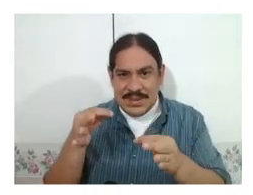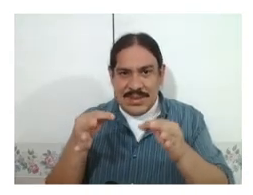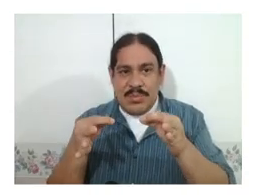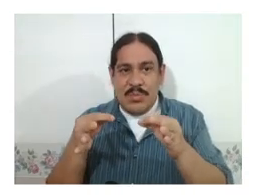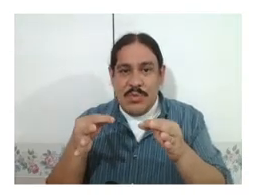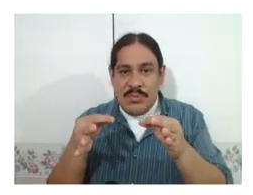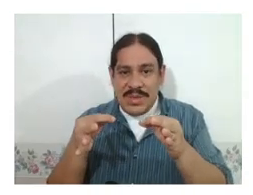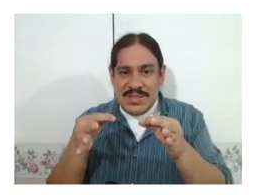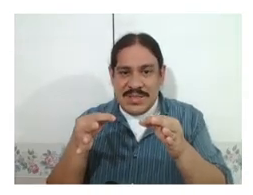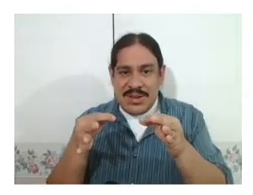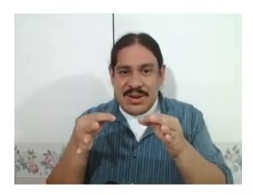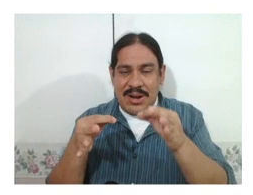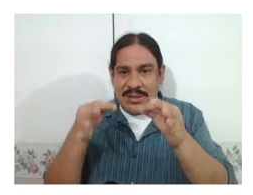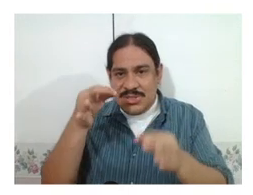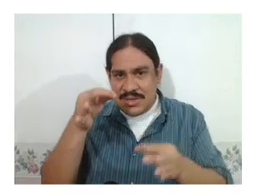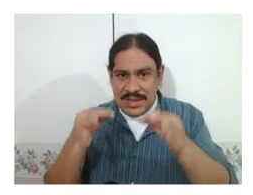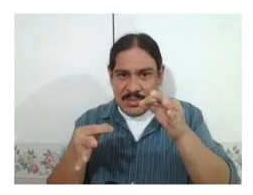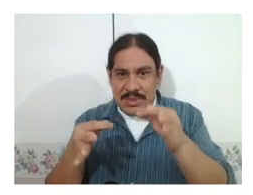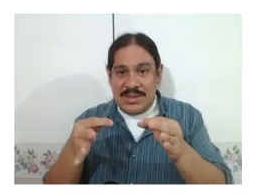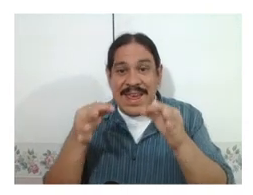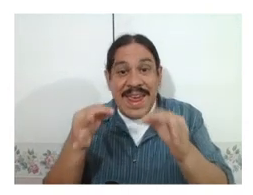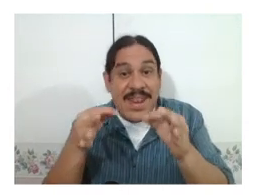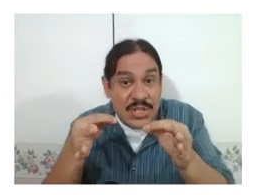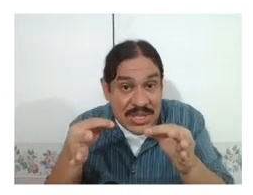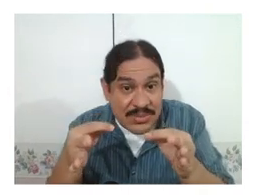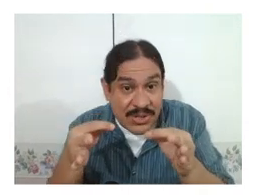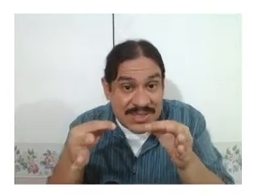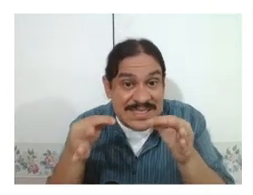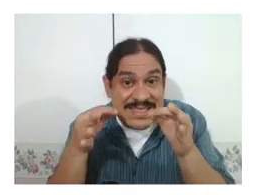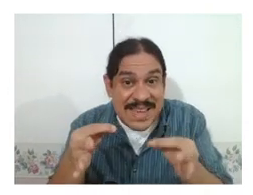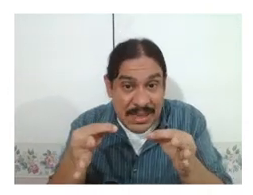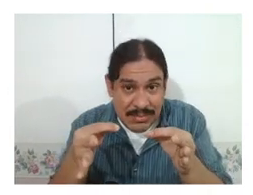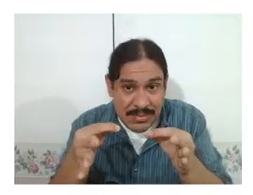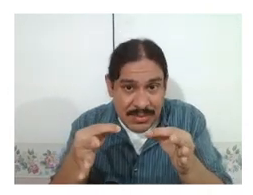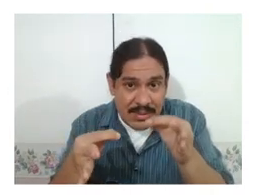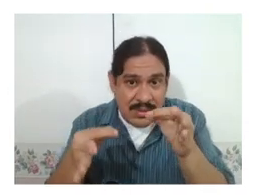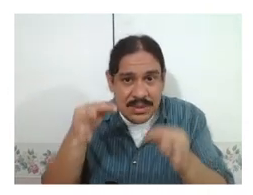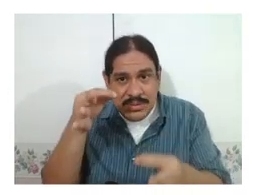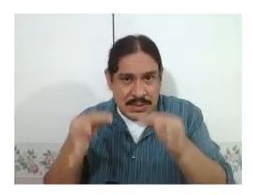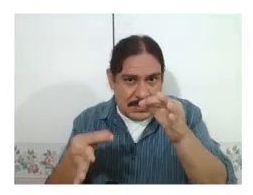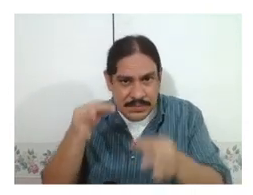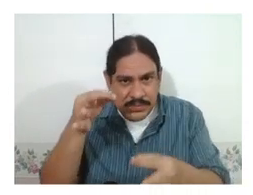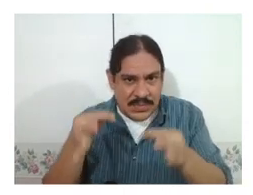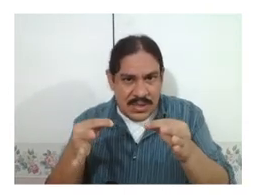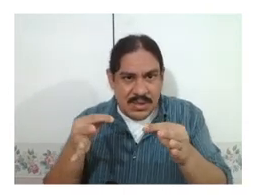the movements are alternating but the